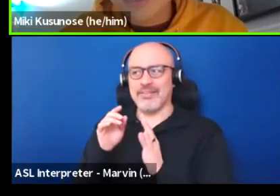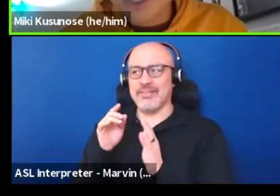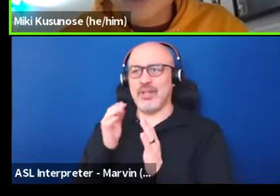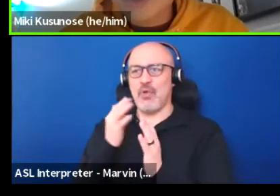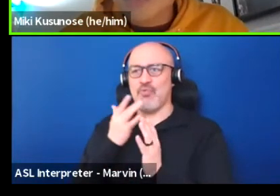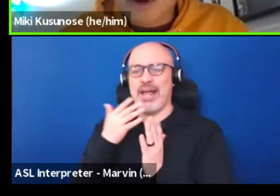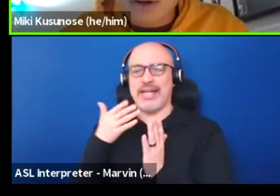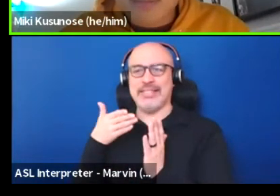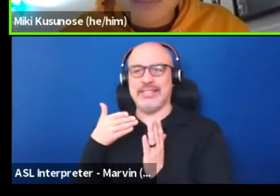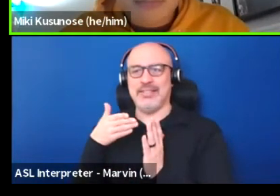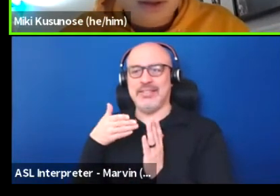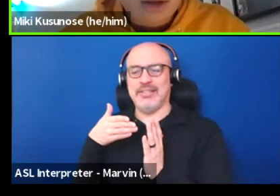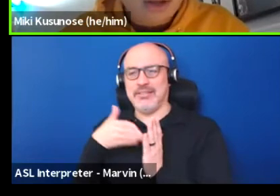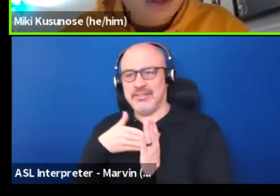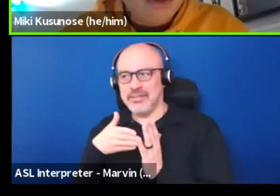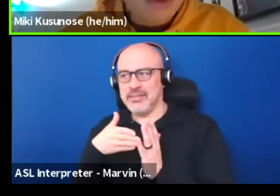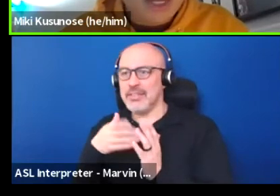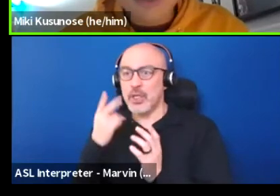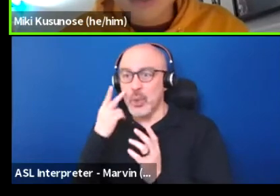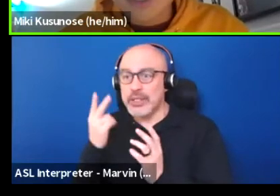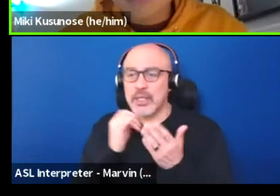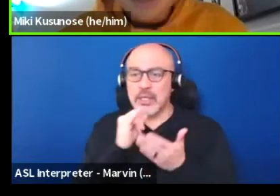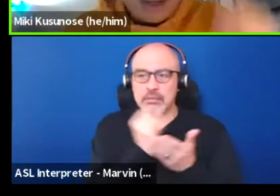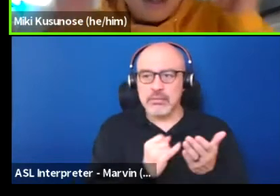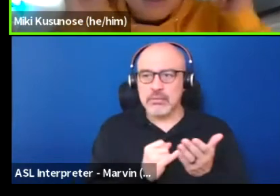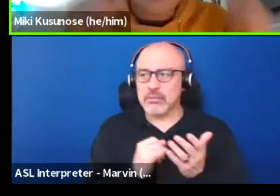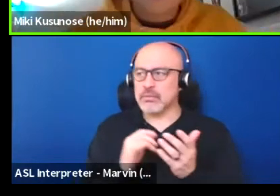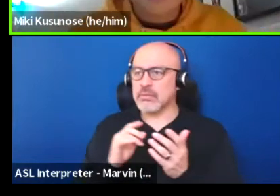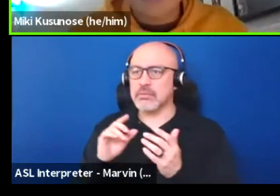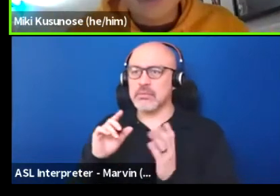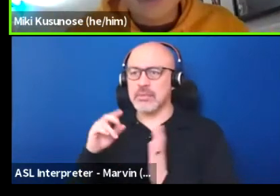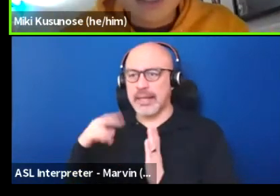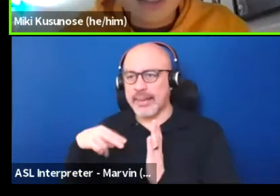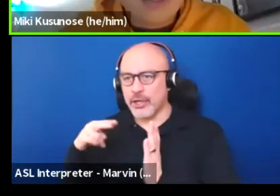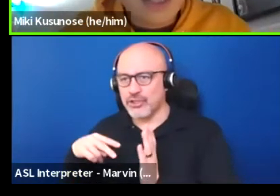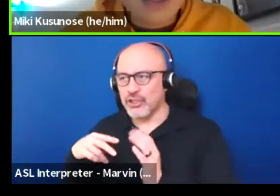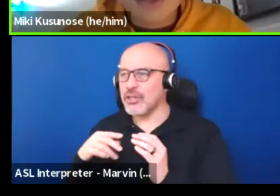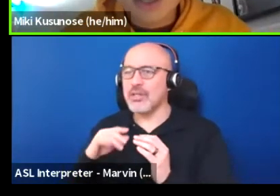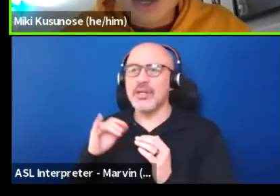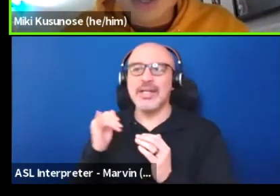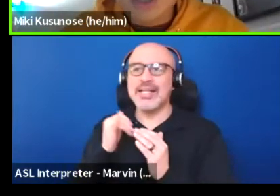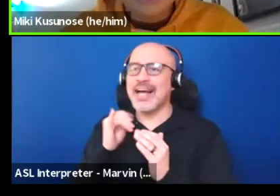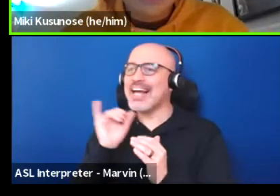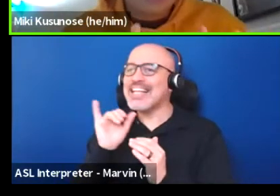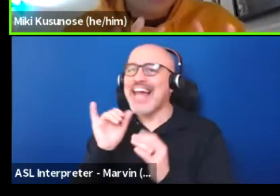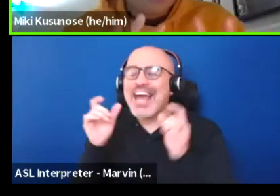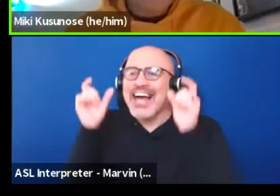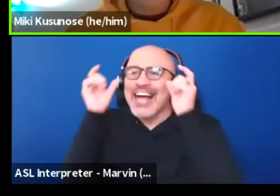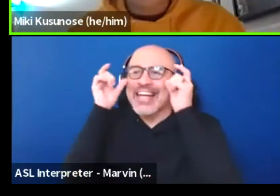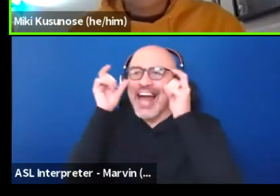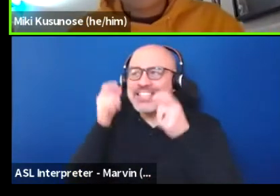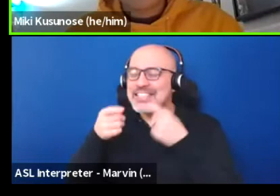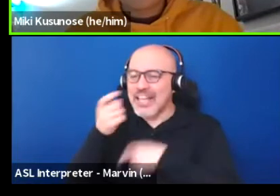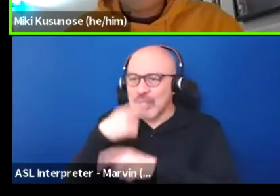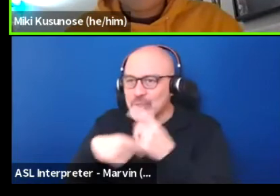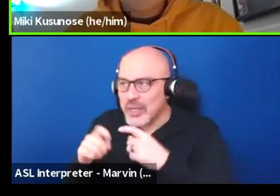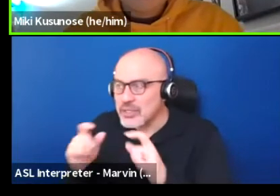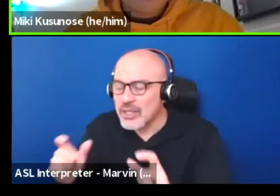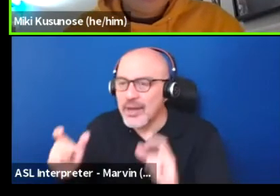you can look at pieces of art through lenses, like putting on the new car glasses and you look at something and just this whole realm